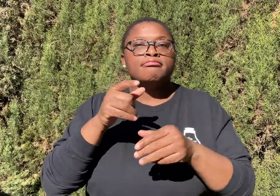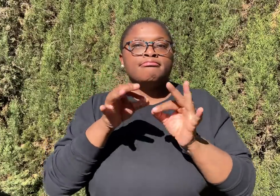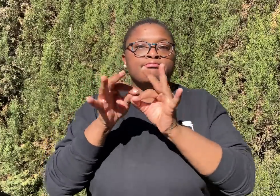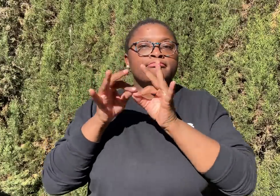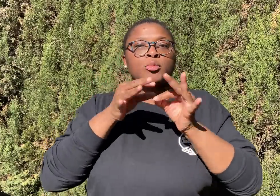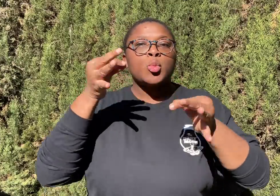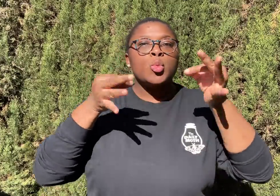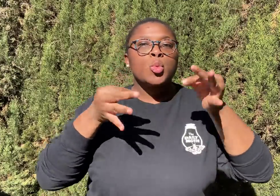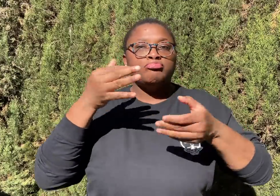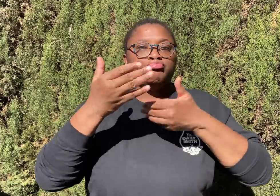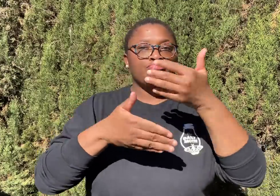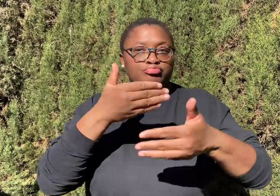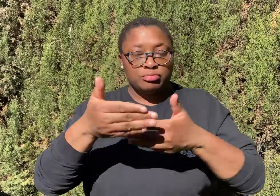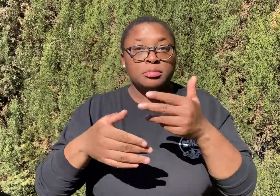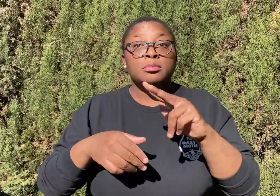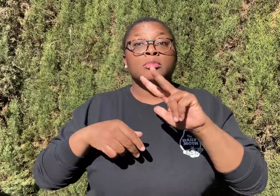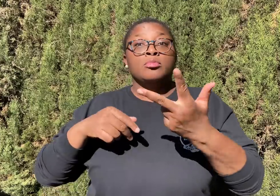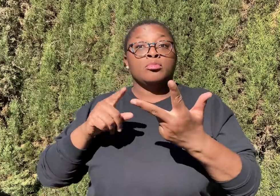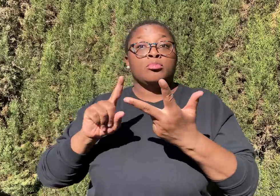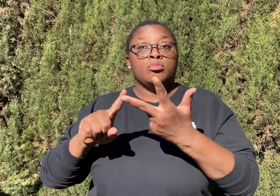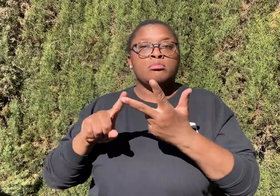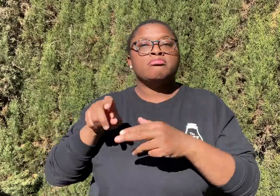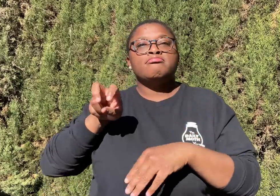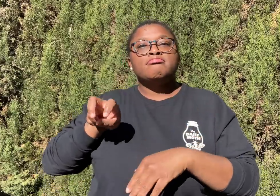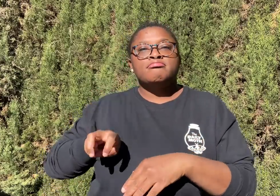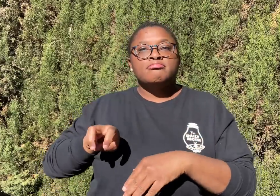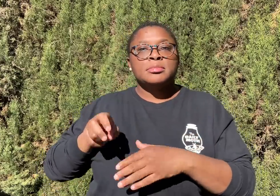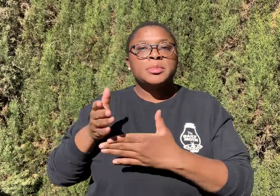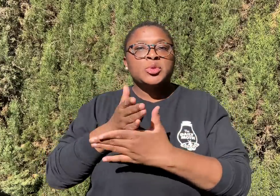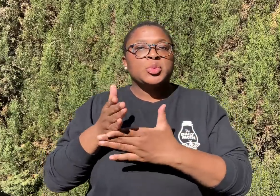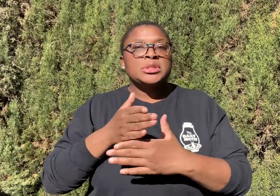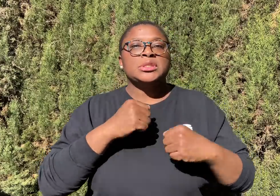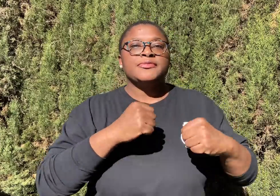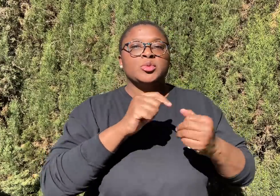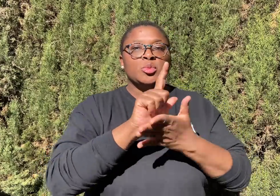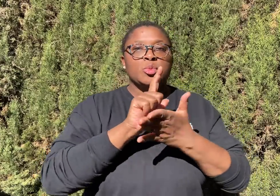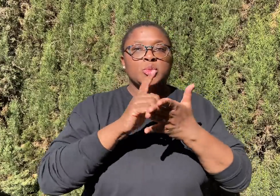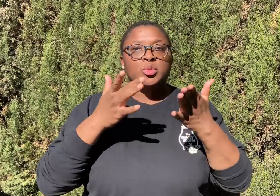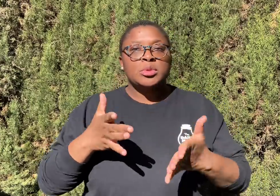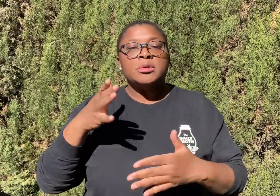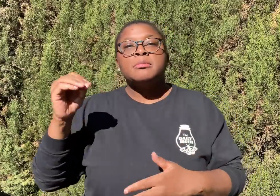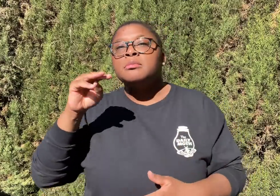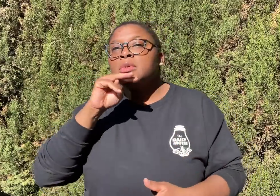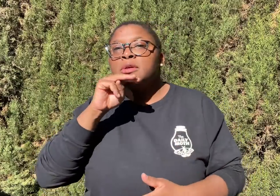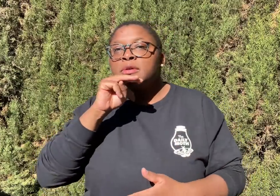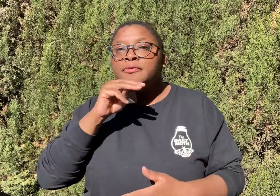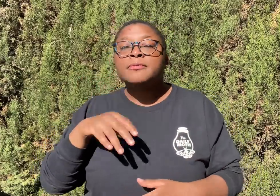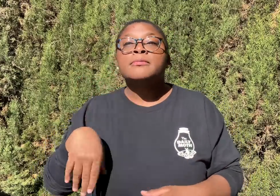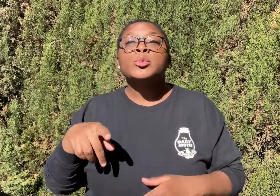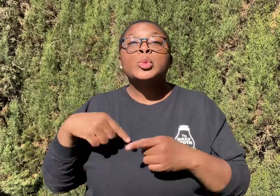proceedings and they switched with each other. The third interpreter sat between the defense attorney and Mavrick.